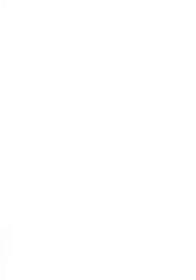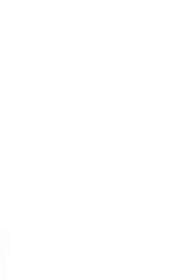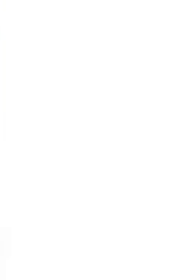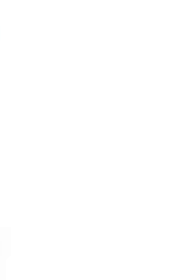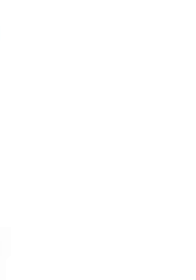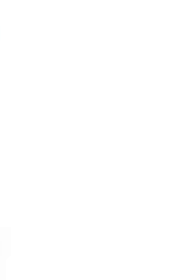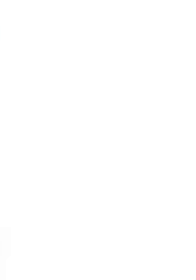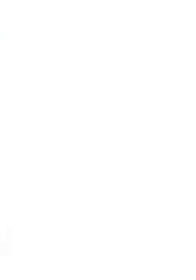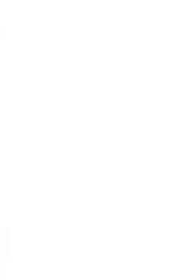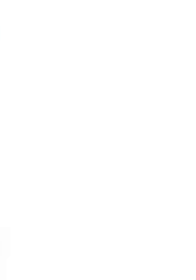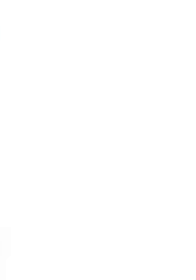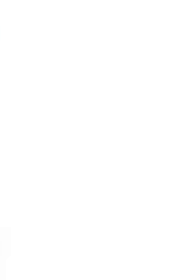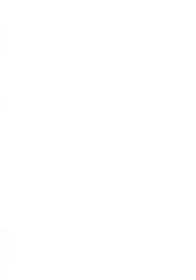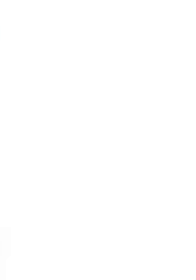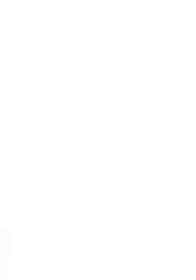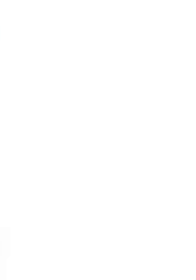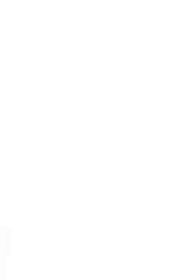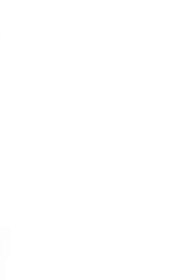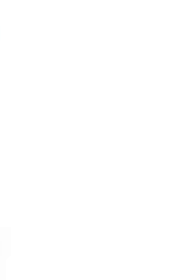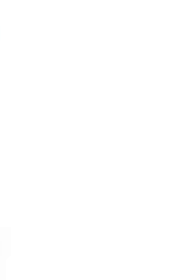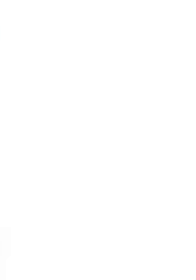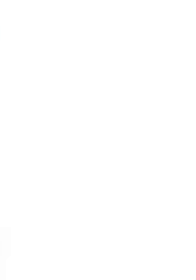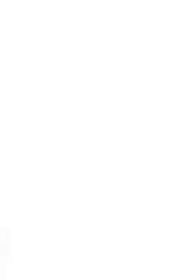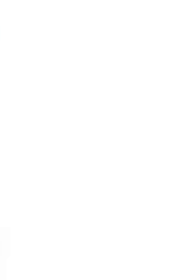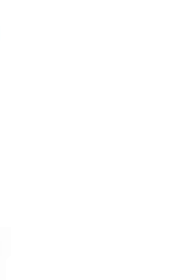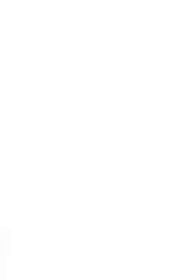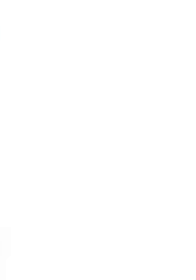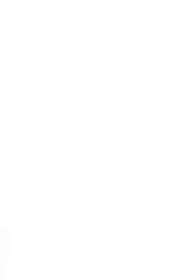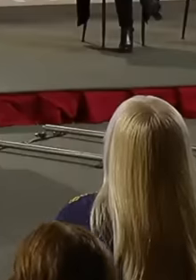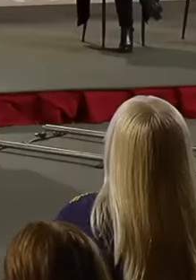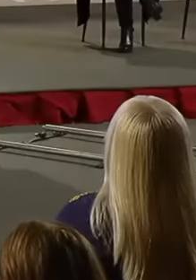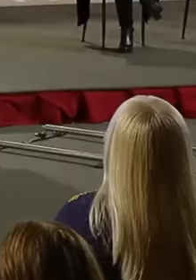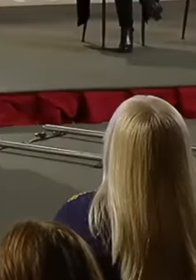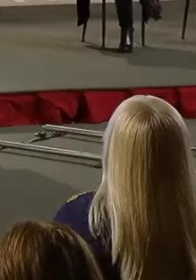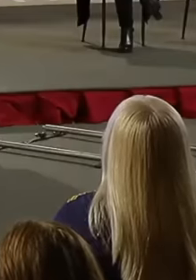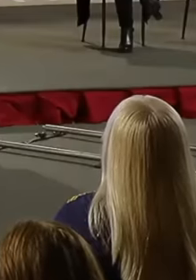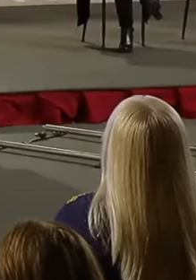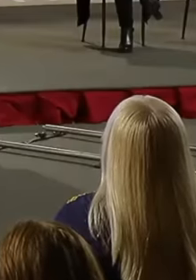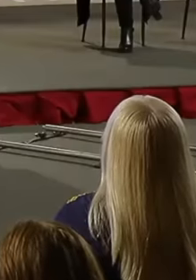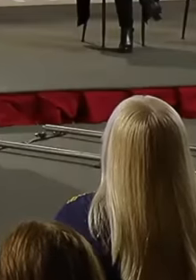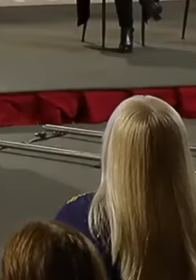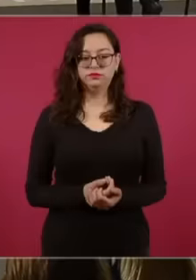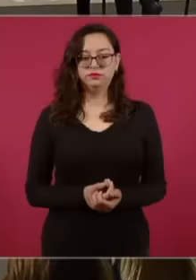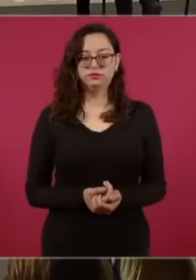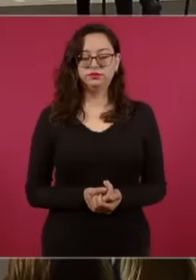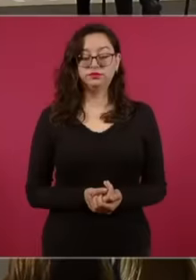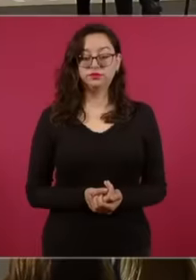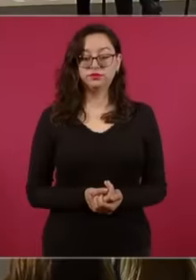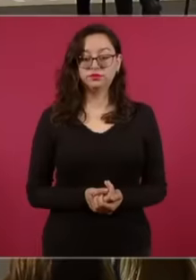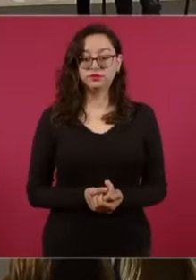level workers in the judiciary, which contrasts greatly, it must also be said, with the